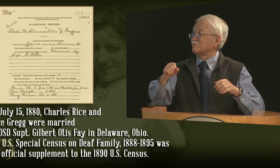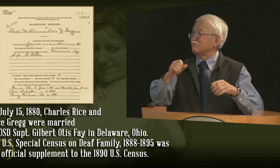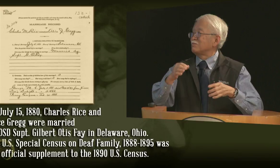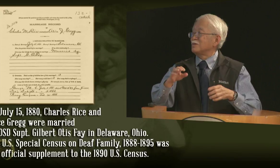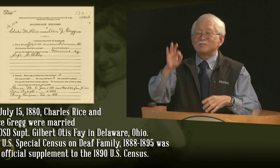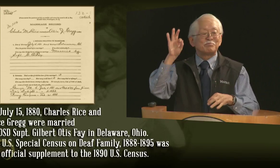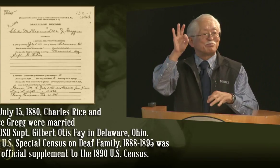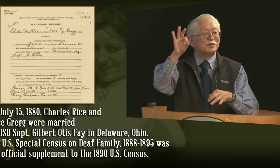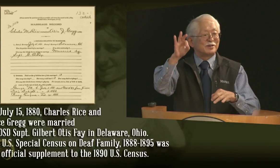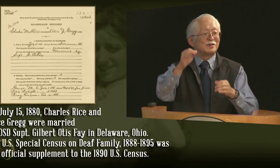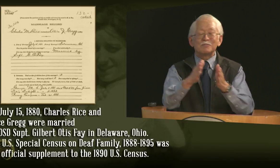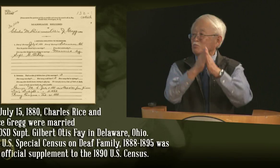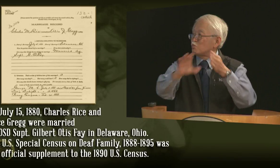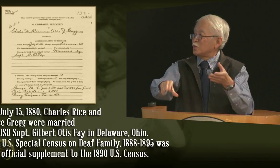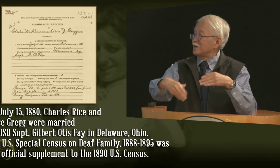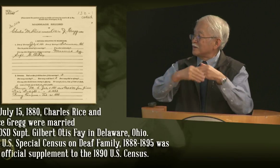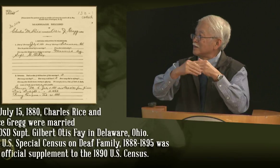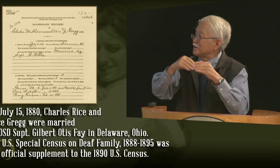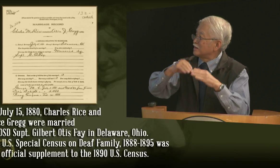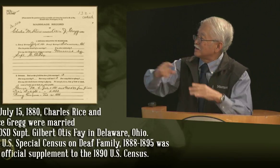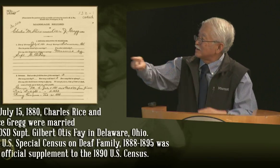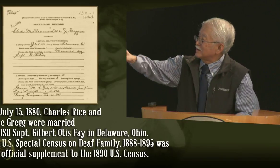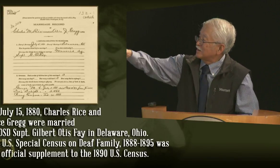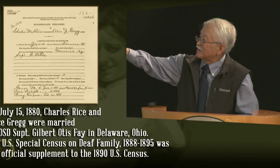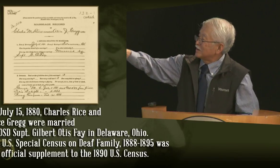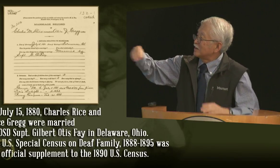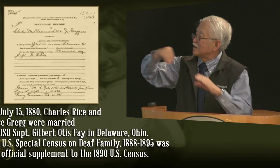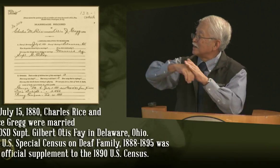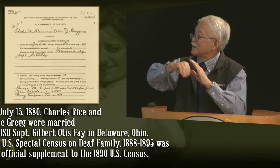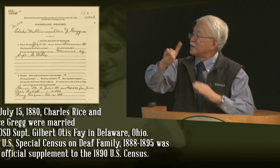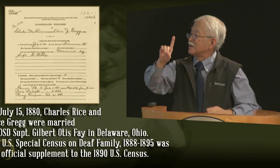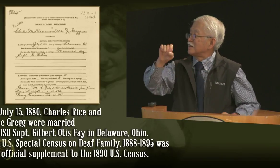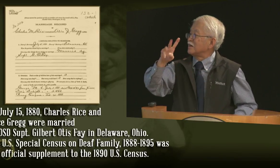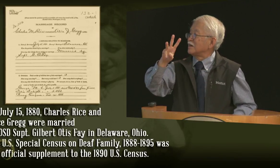officiant, there, was the superintendent at the Ohio School for the Deaf so you see that he's the one who performed